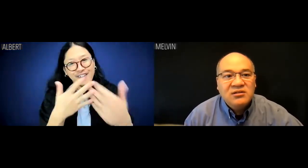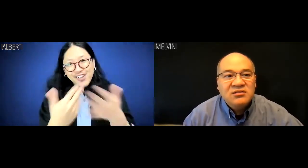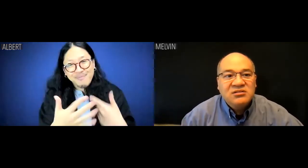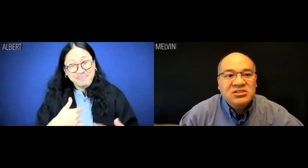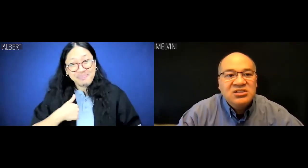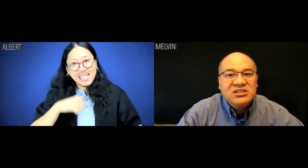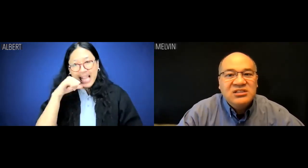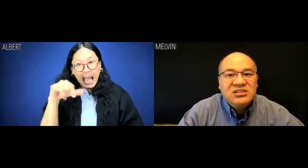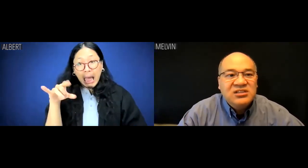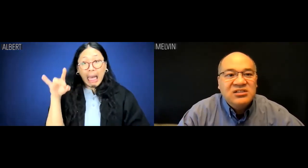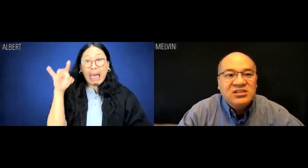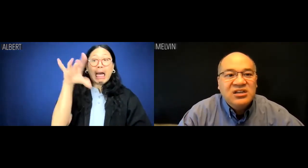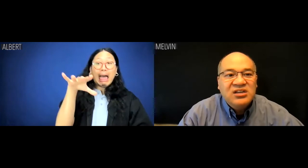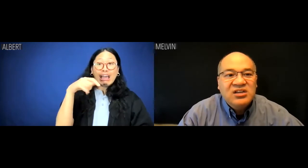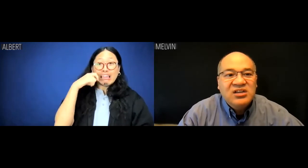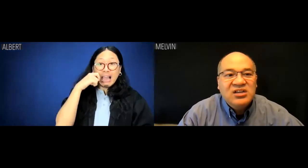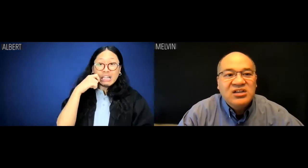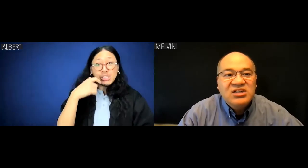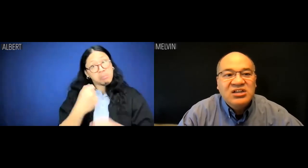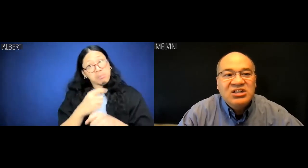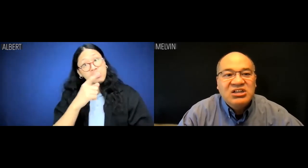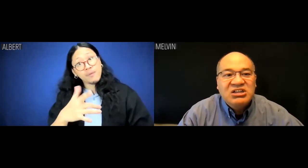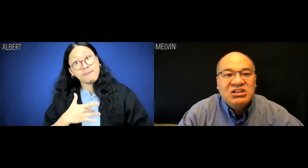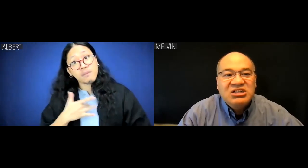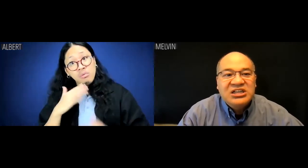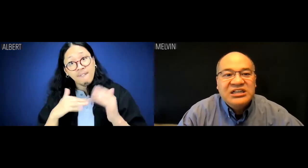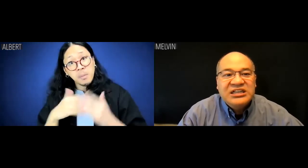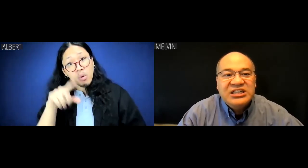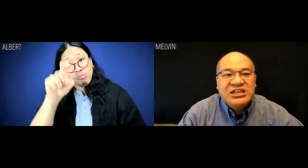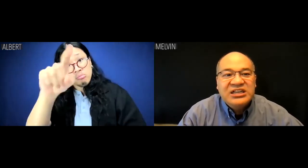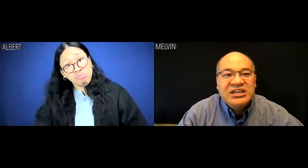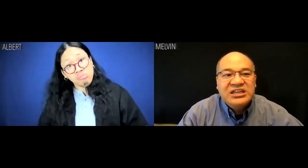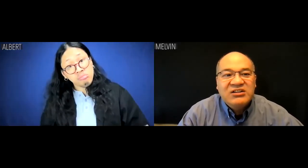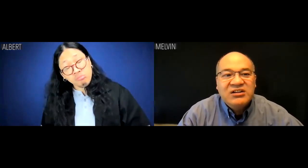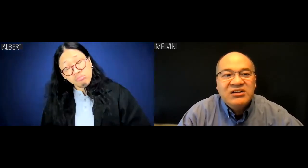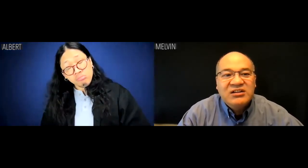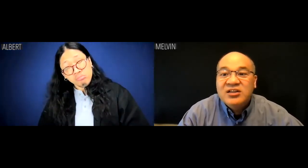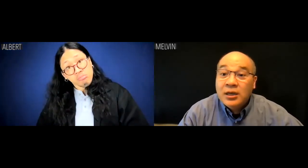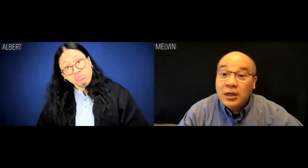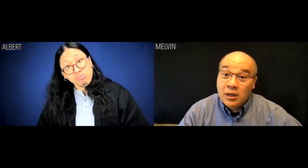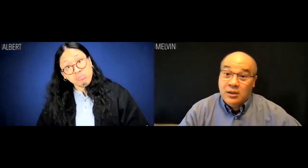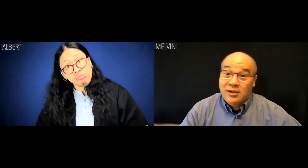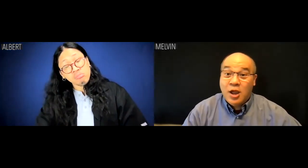Would not bringing up race make you more comfortable, Melvin?